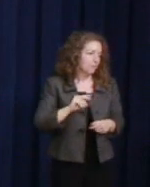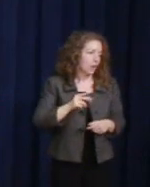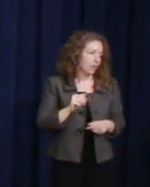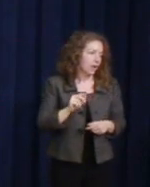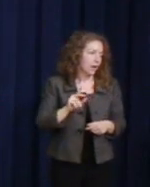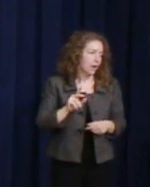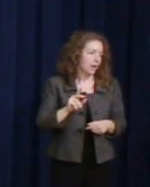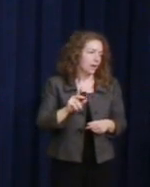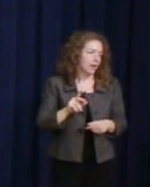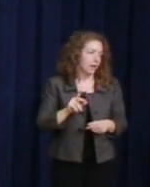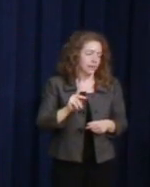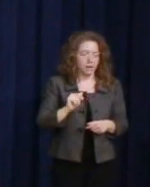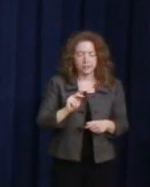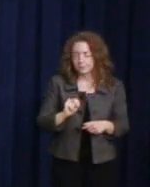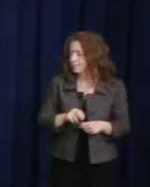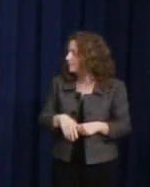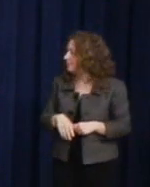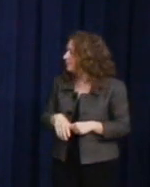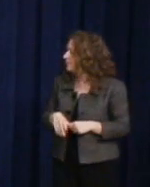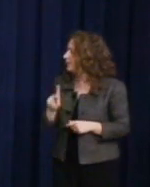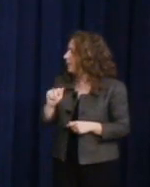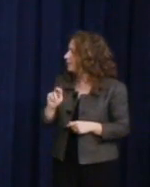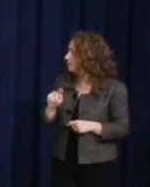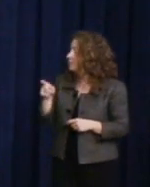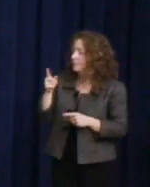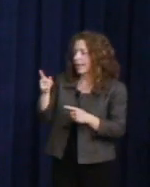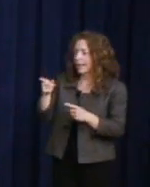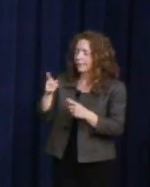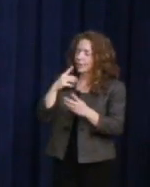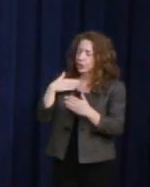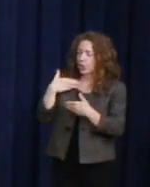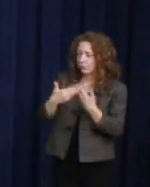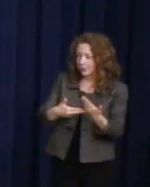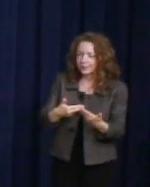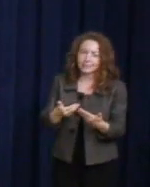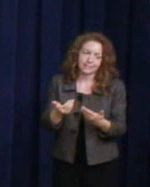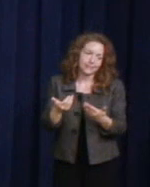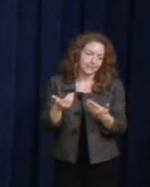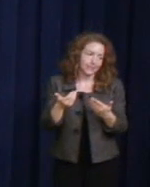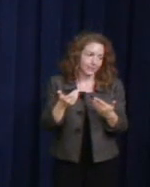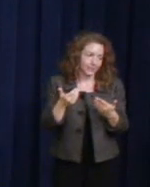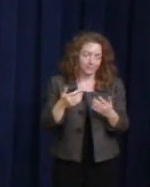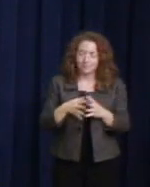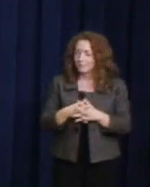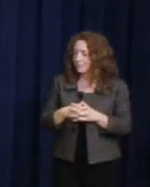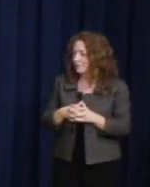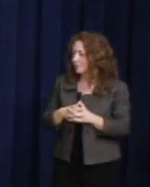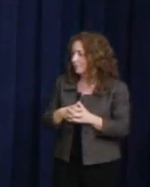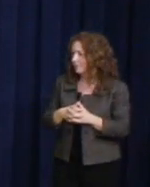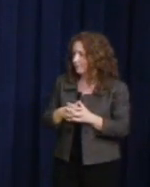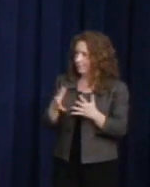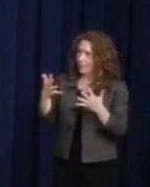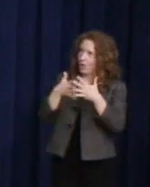very generous to America with the diversity of its leadership. Samantha, thank you for giving us the global